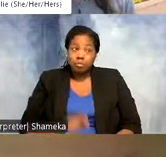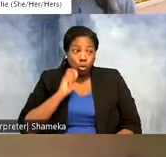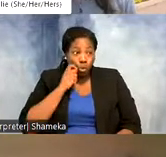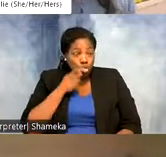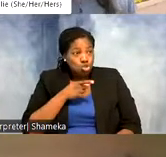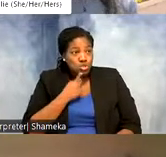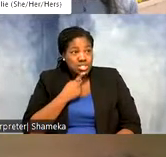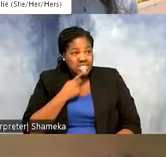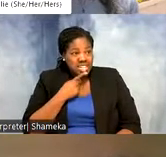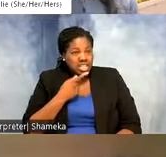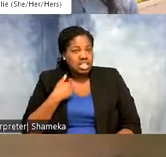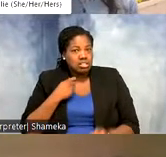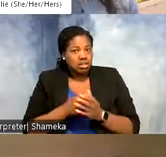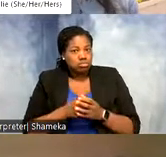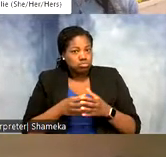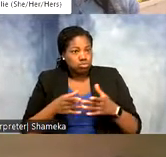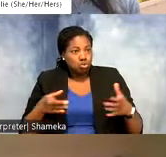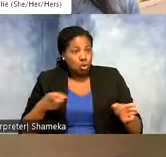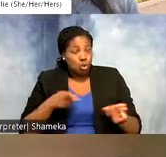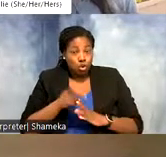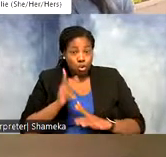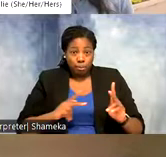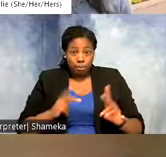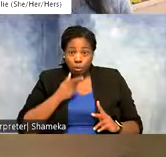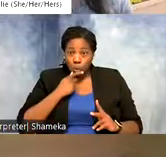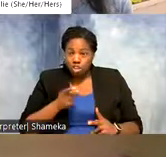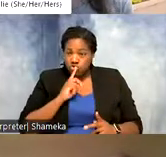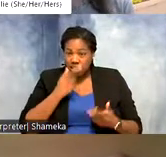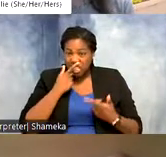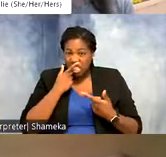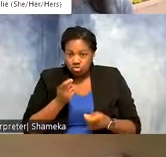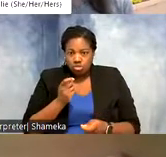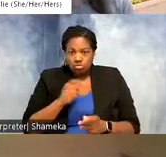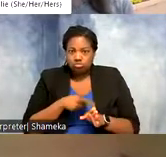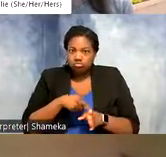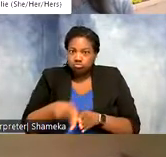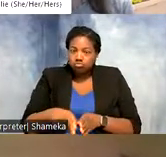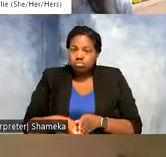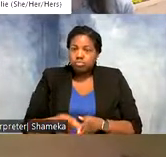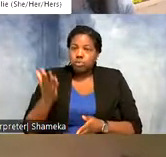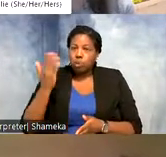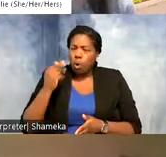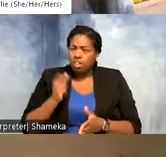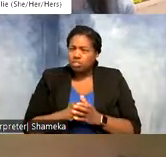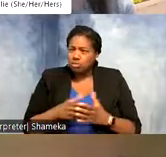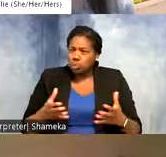growing field. So for those folks watching that might be interested, why is it growing so much?